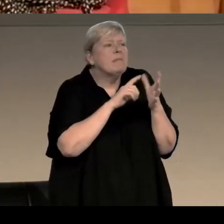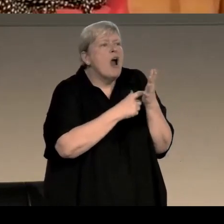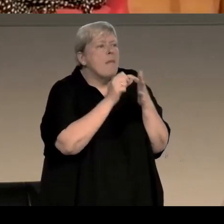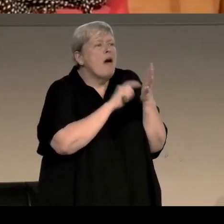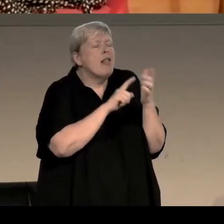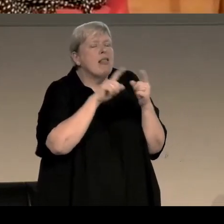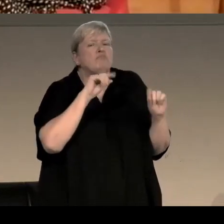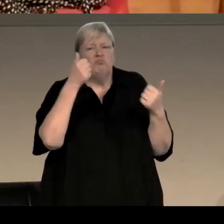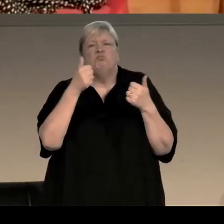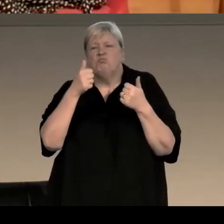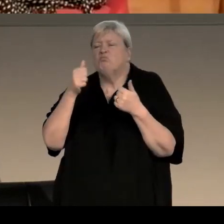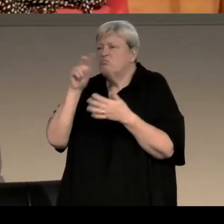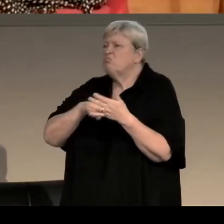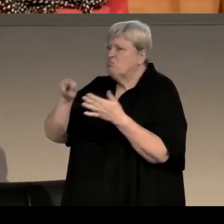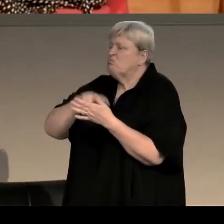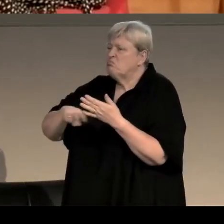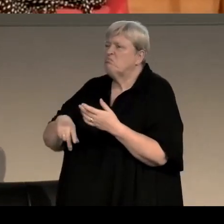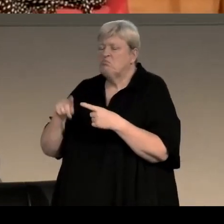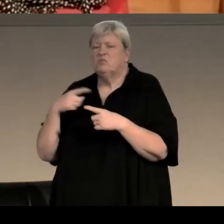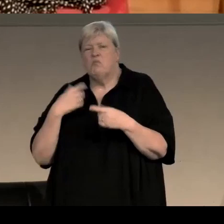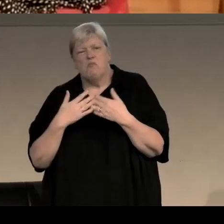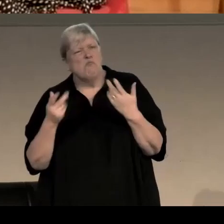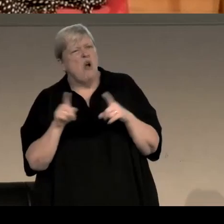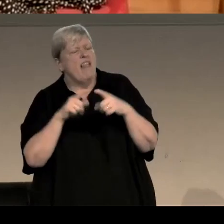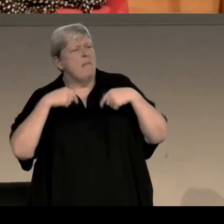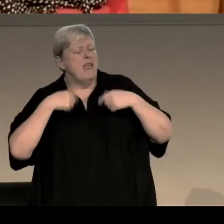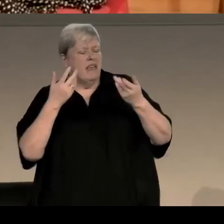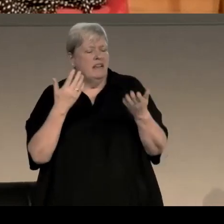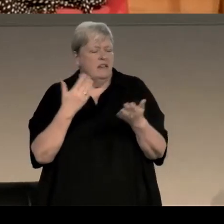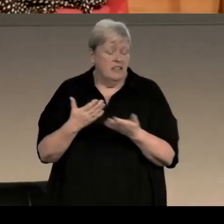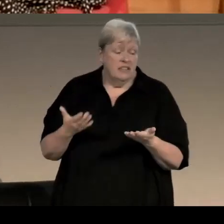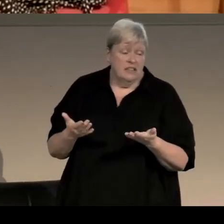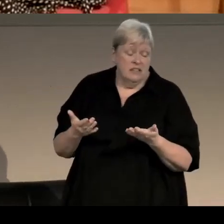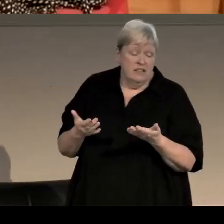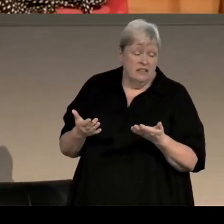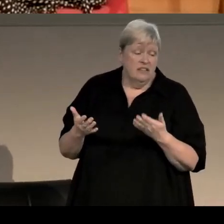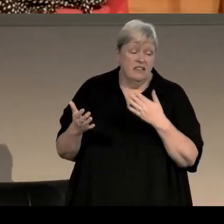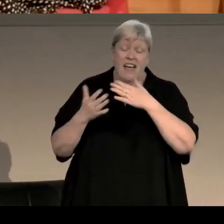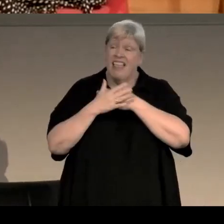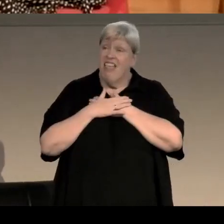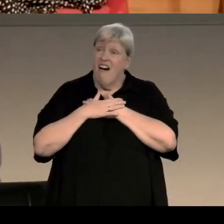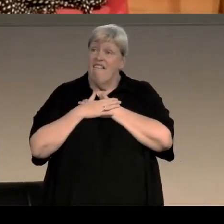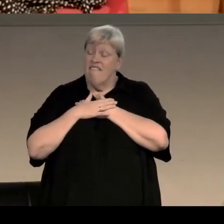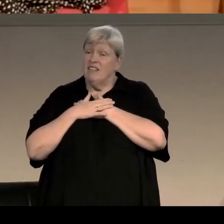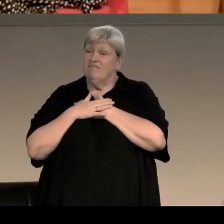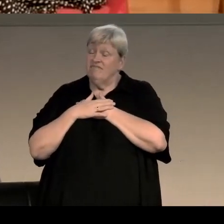I mean she'd have a maid anyway that would tidy up after me. But I love - one of the things I love about about The Murder at the Vicarage,